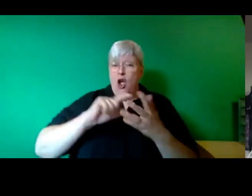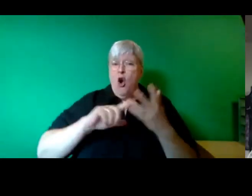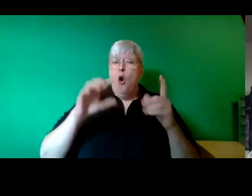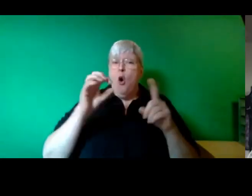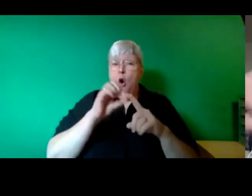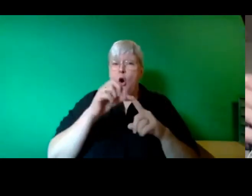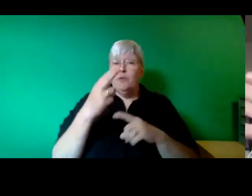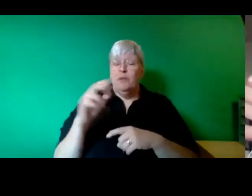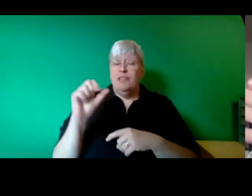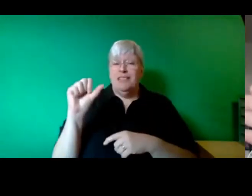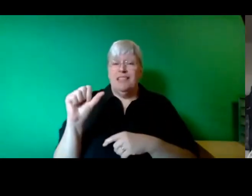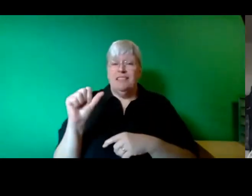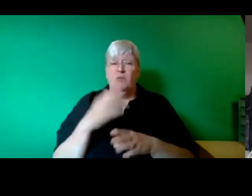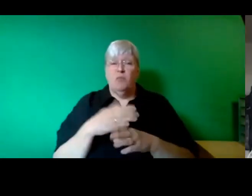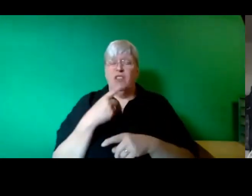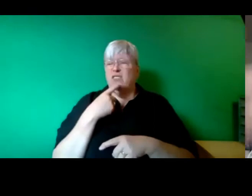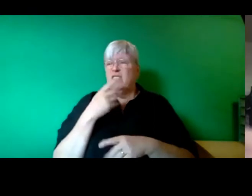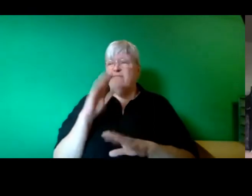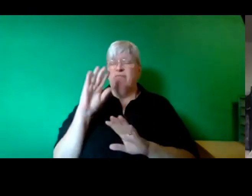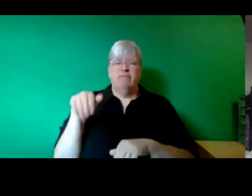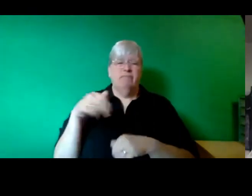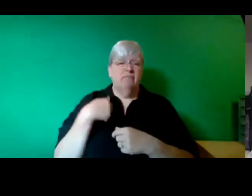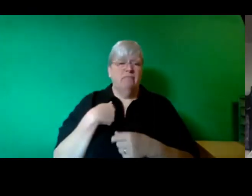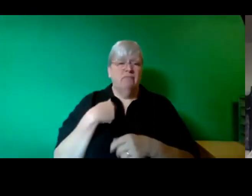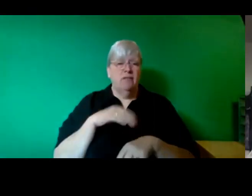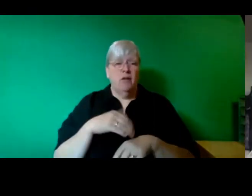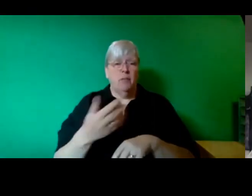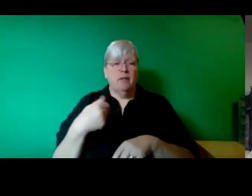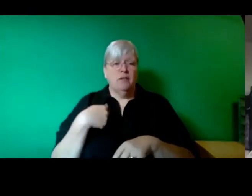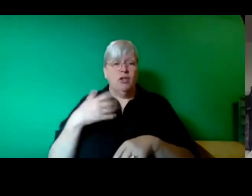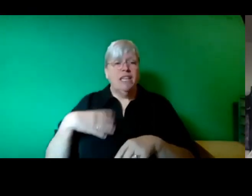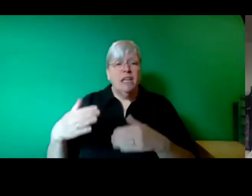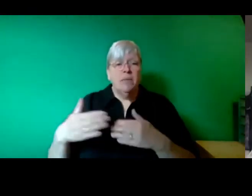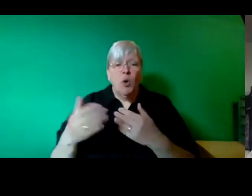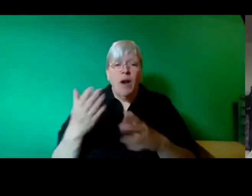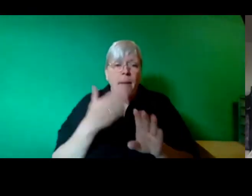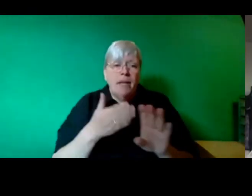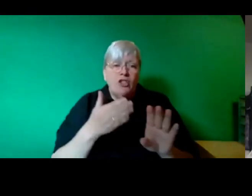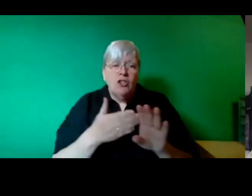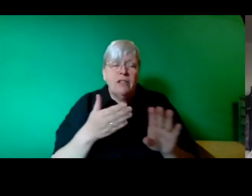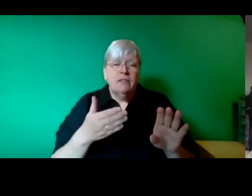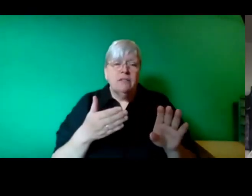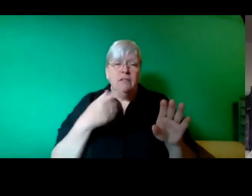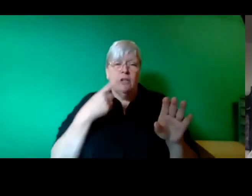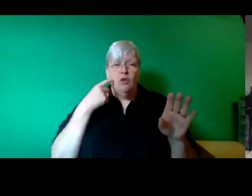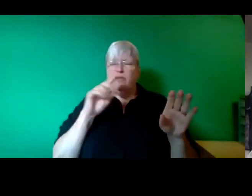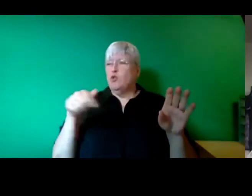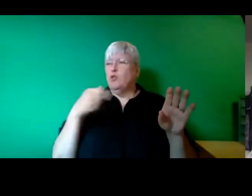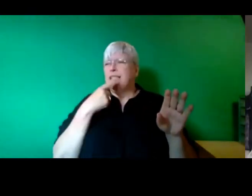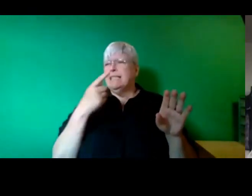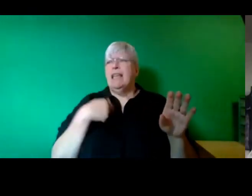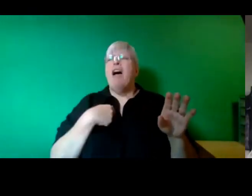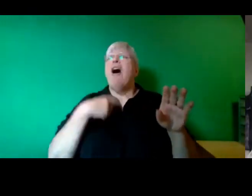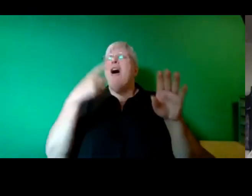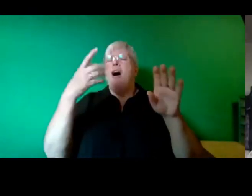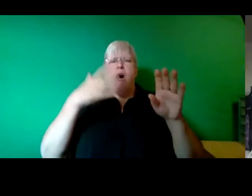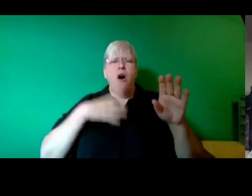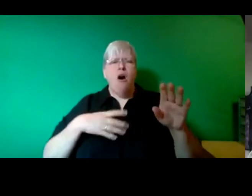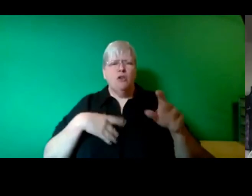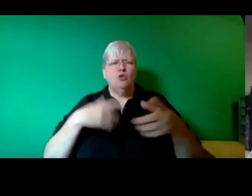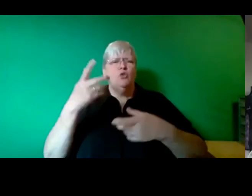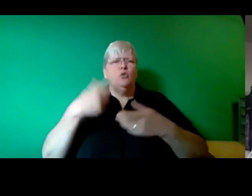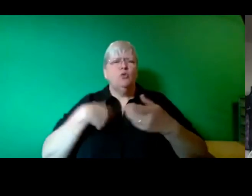say to leaders we need more ambition and youth didn't just say to elected officials do your